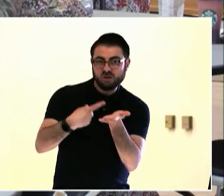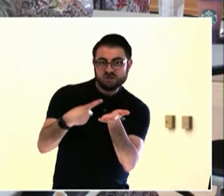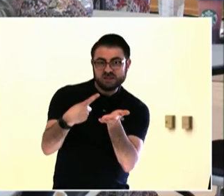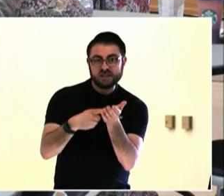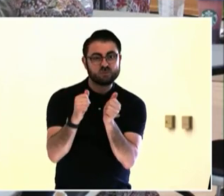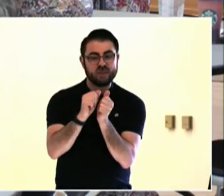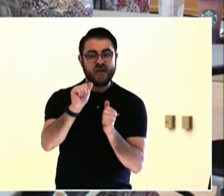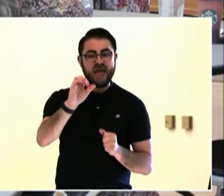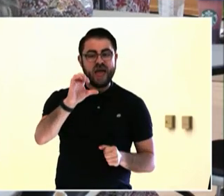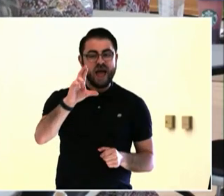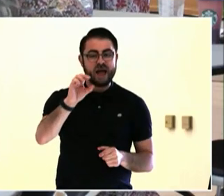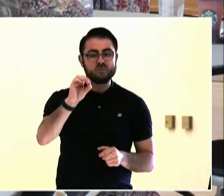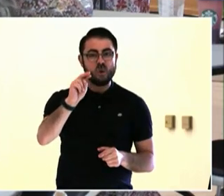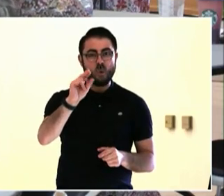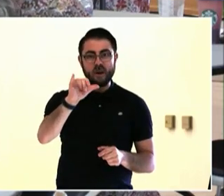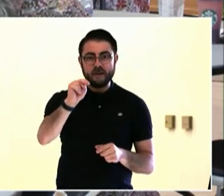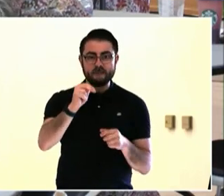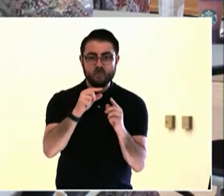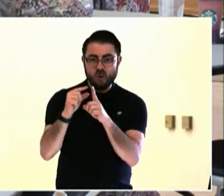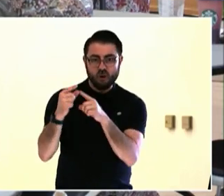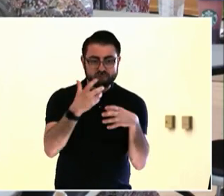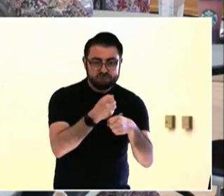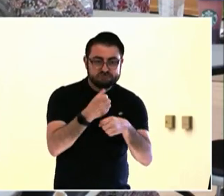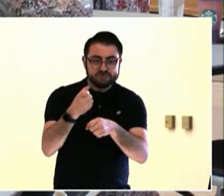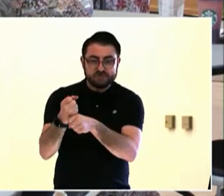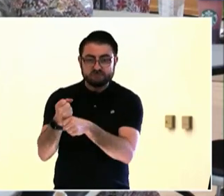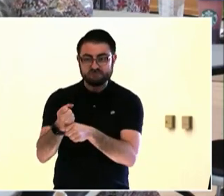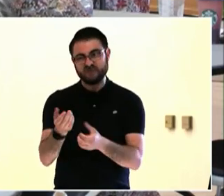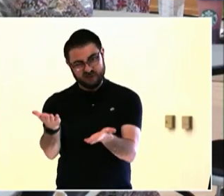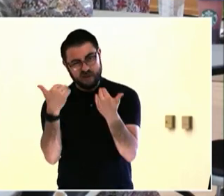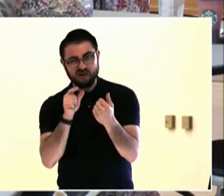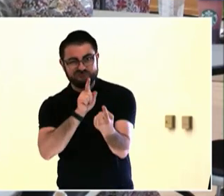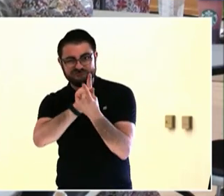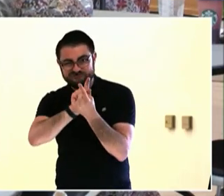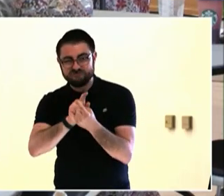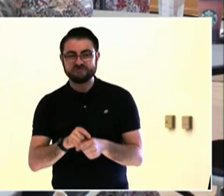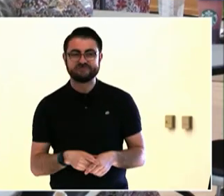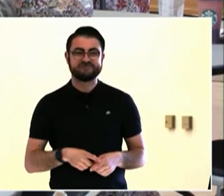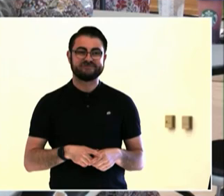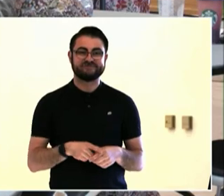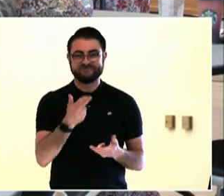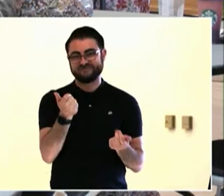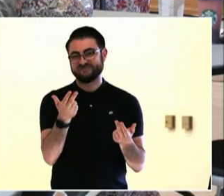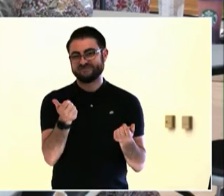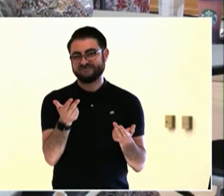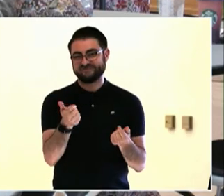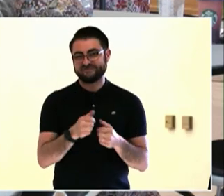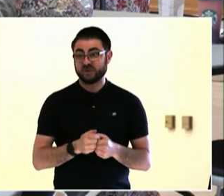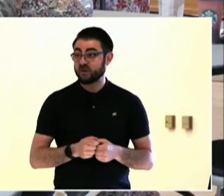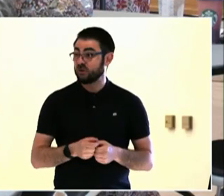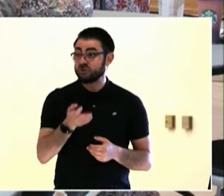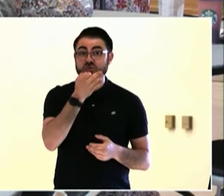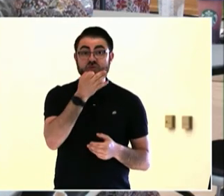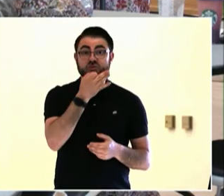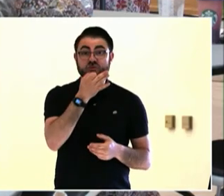you know, that structure, I think, is really important to think through. So that organizations that have